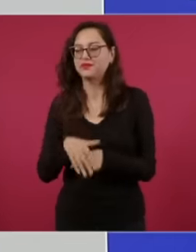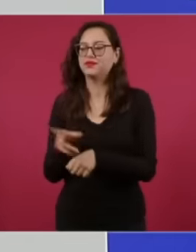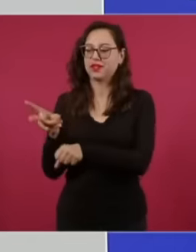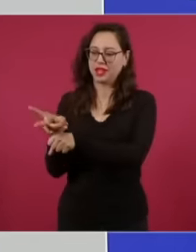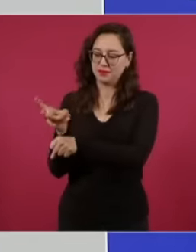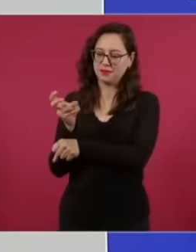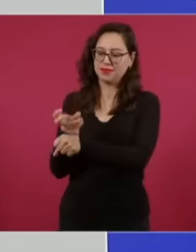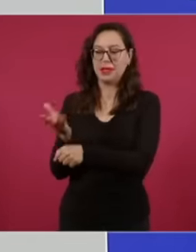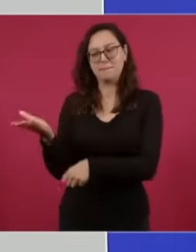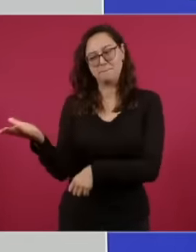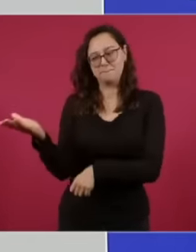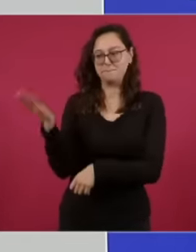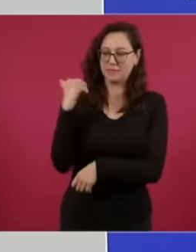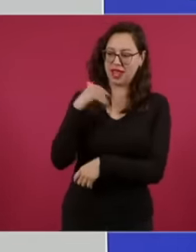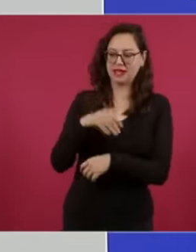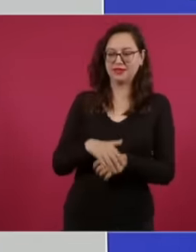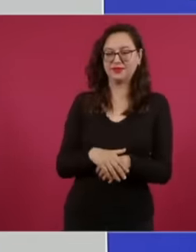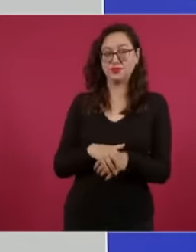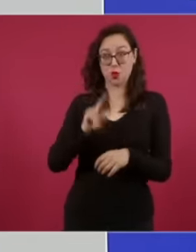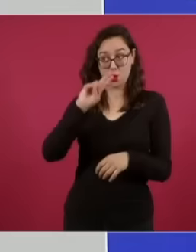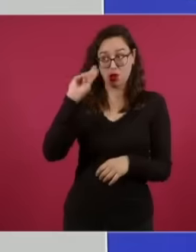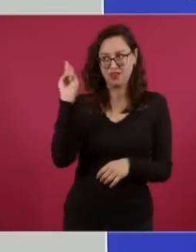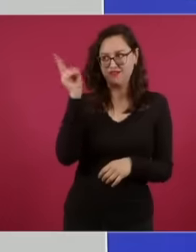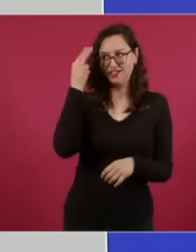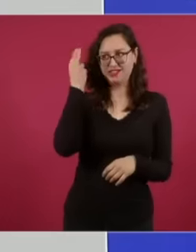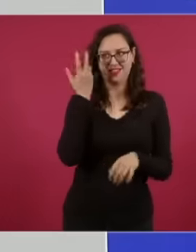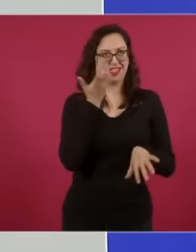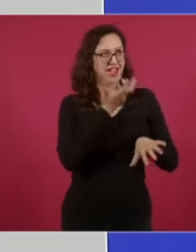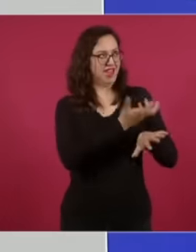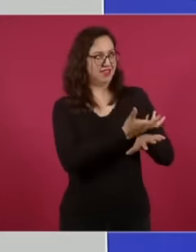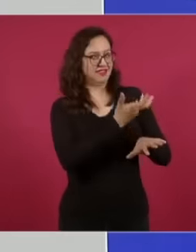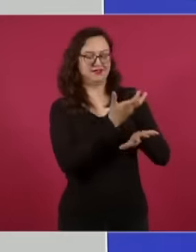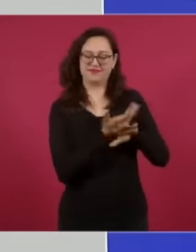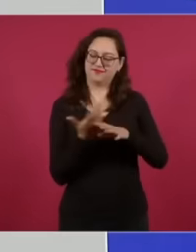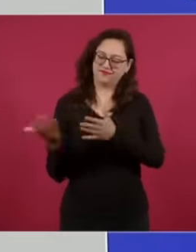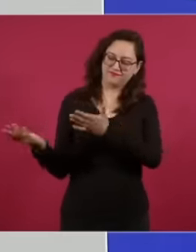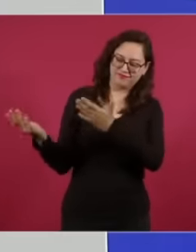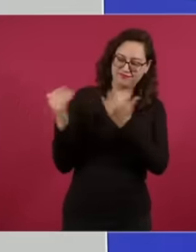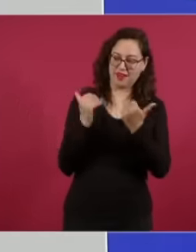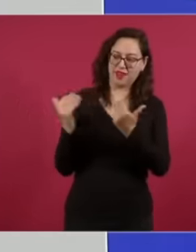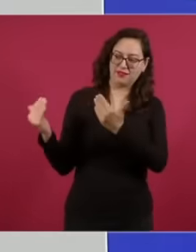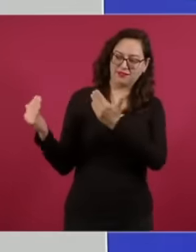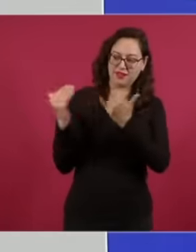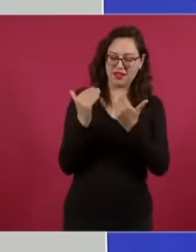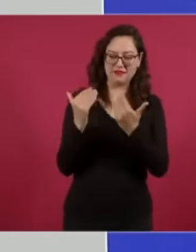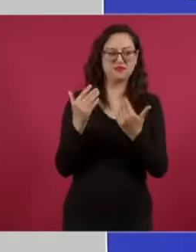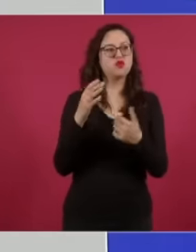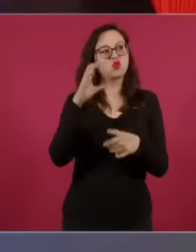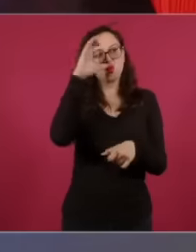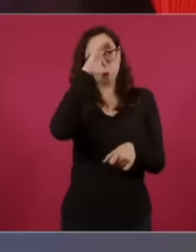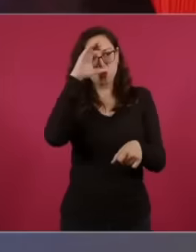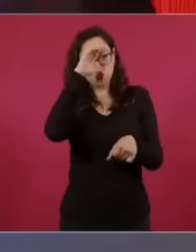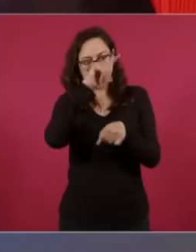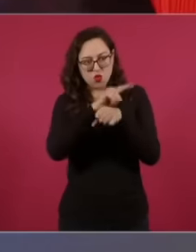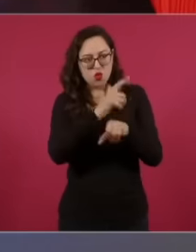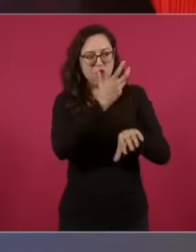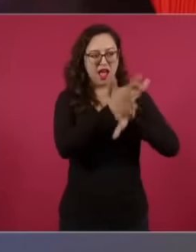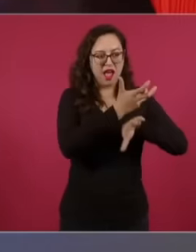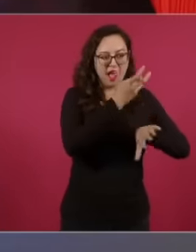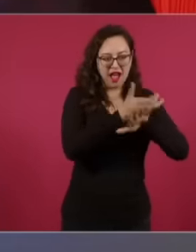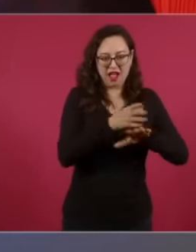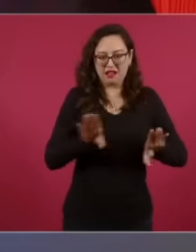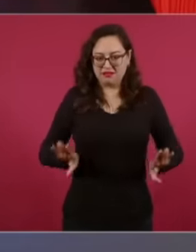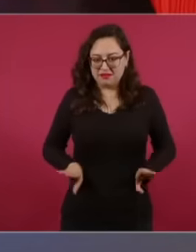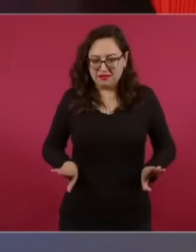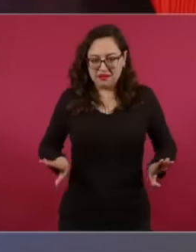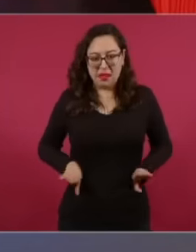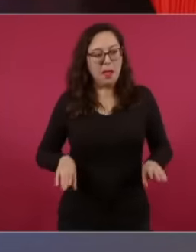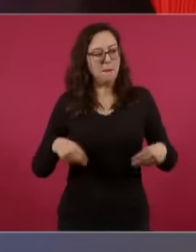effort to educate them in the American way of life in our values and